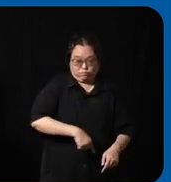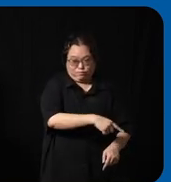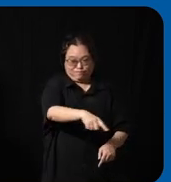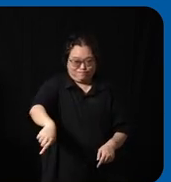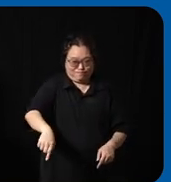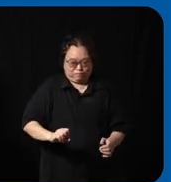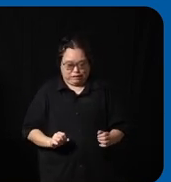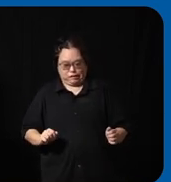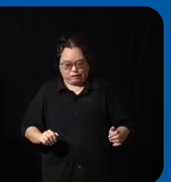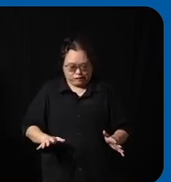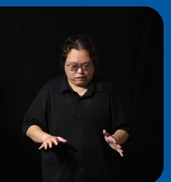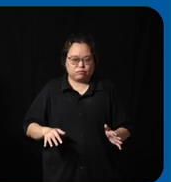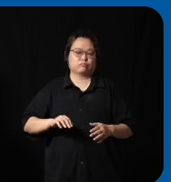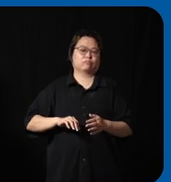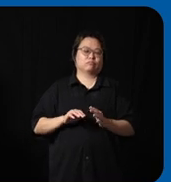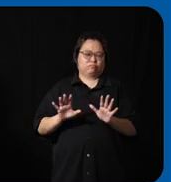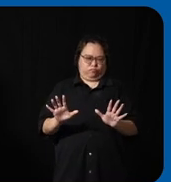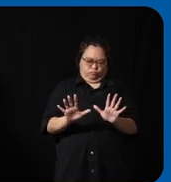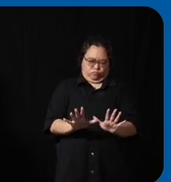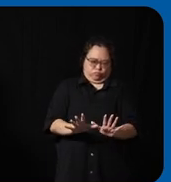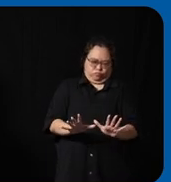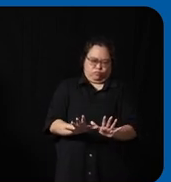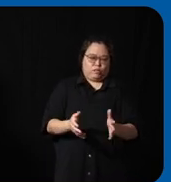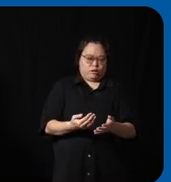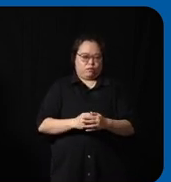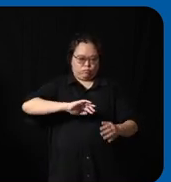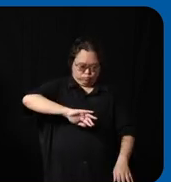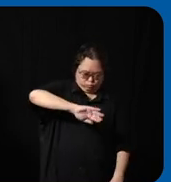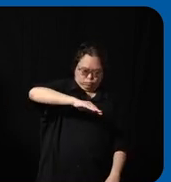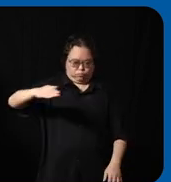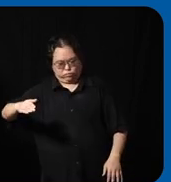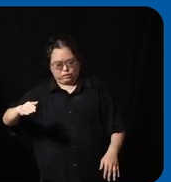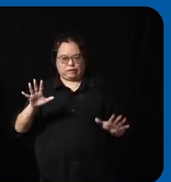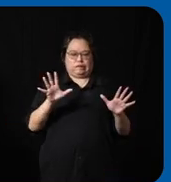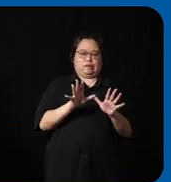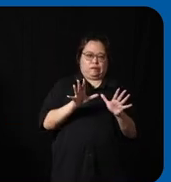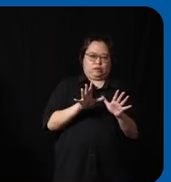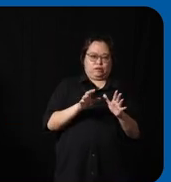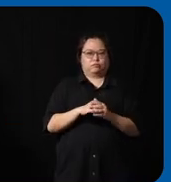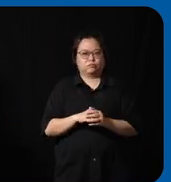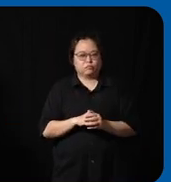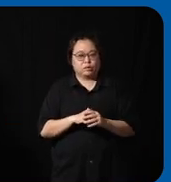in the way um and that's the kind of data that we collect so we do this through crowdsource methods